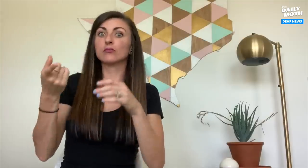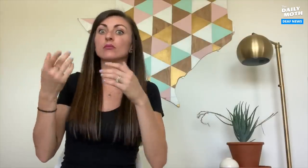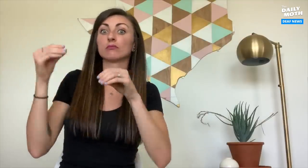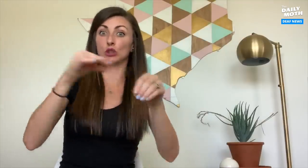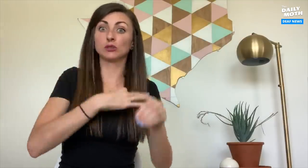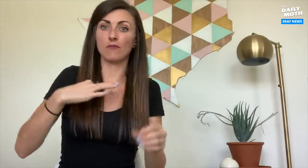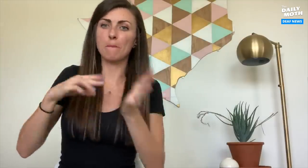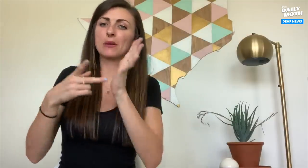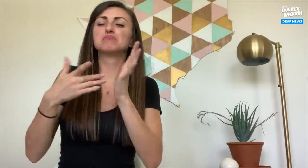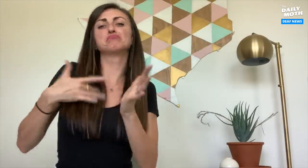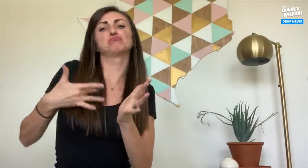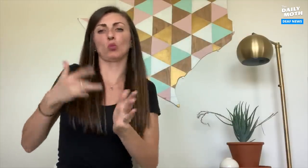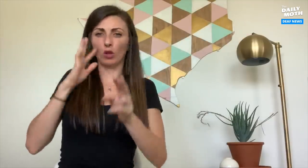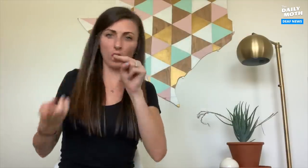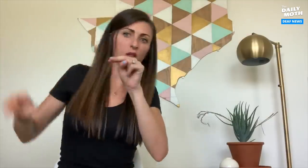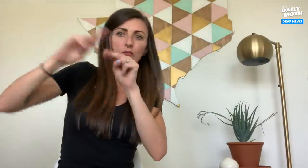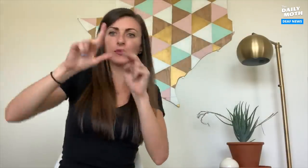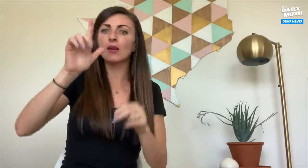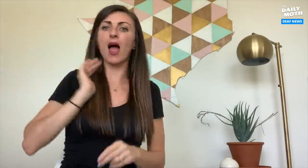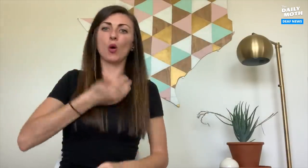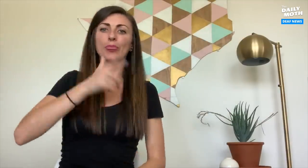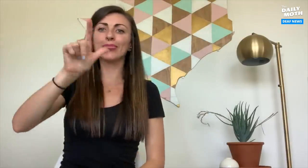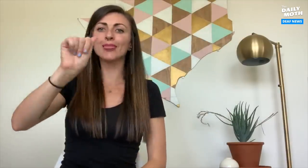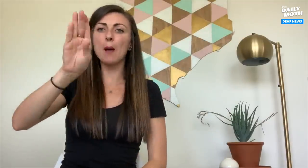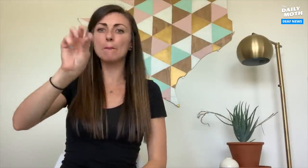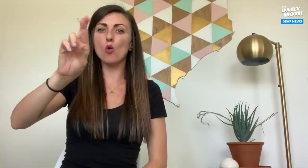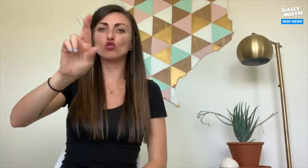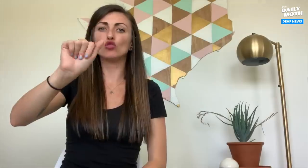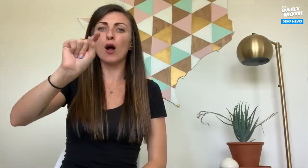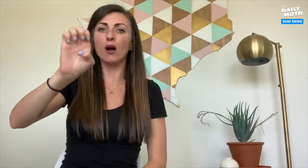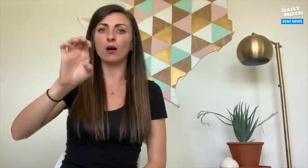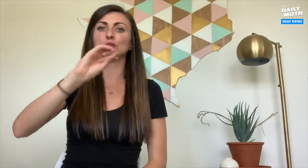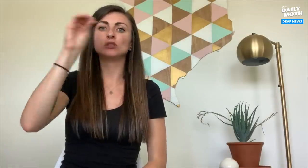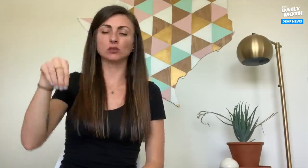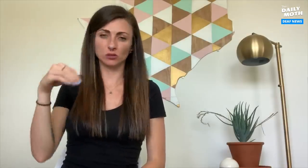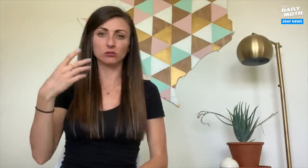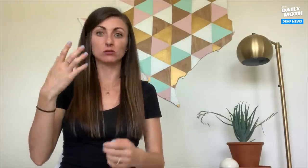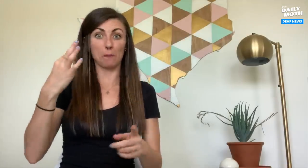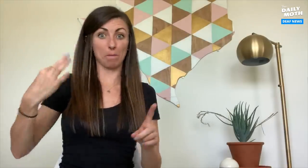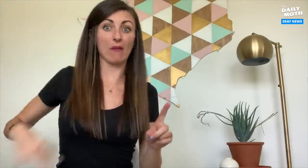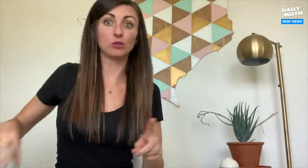If we had assigned extra employees, that would've increased our labor rate which is not